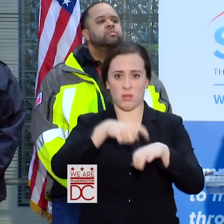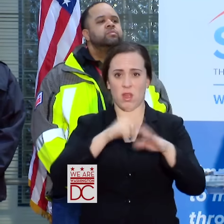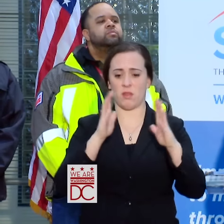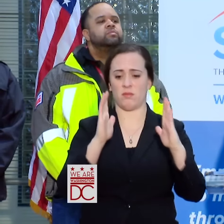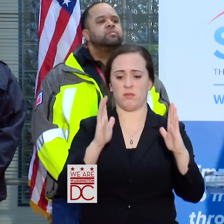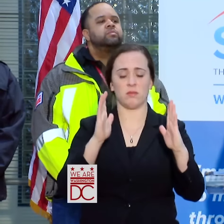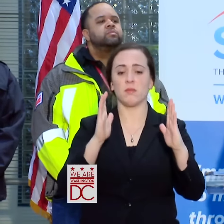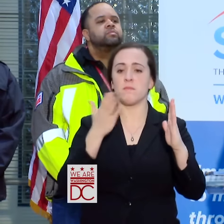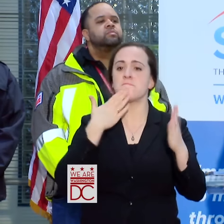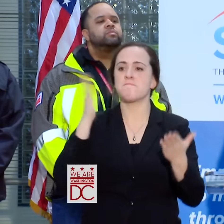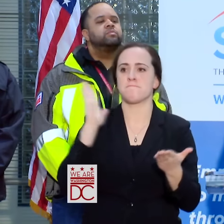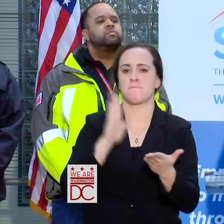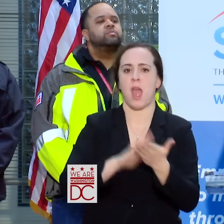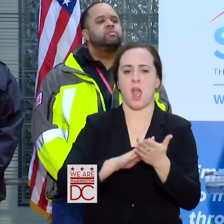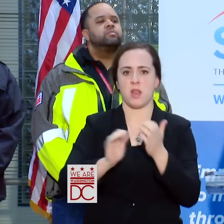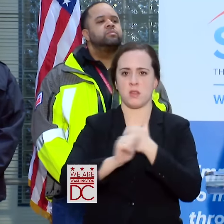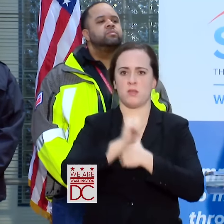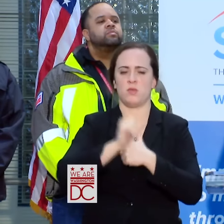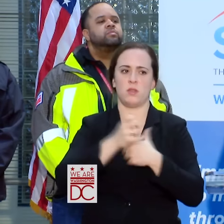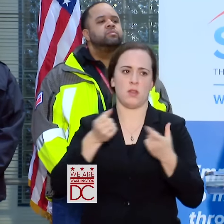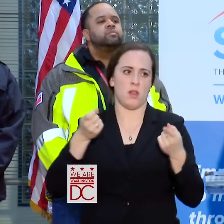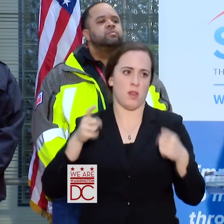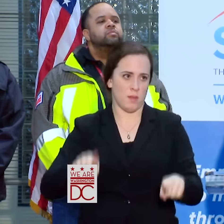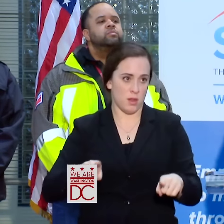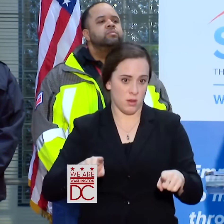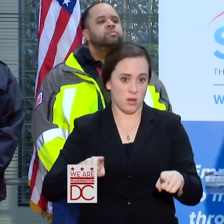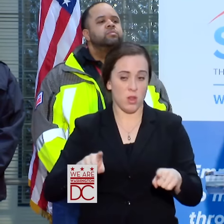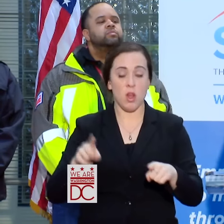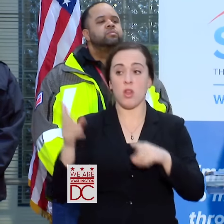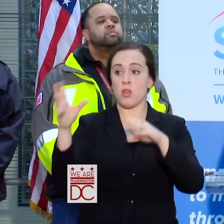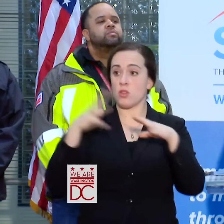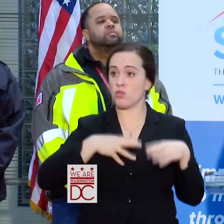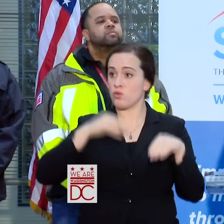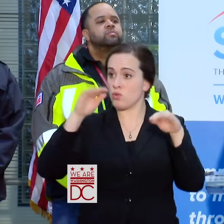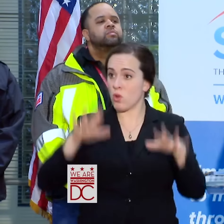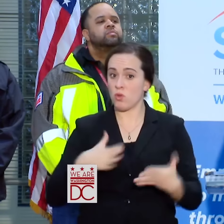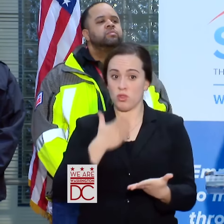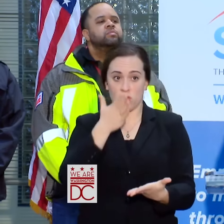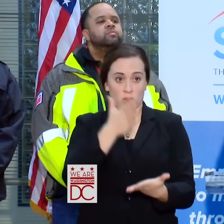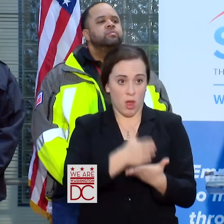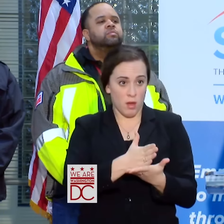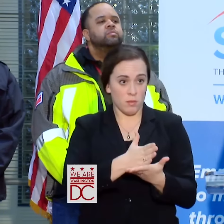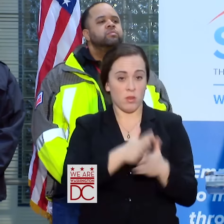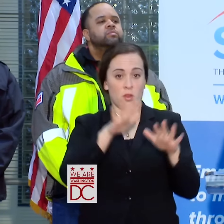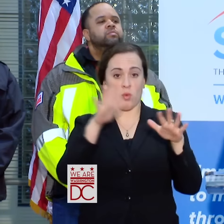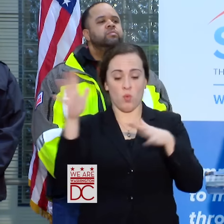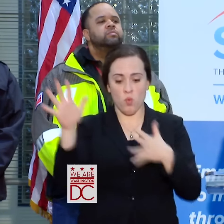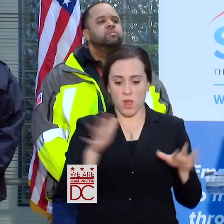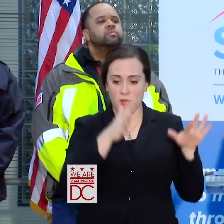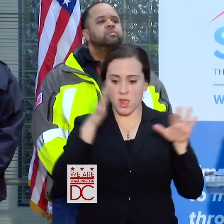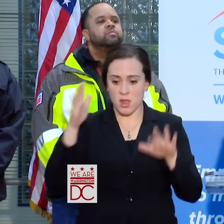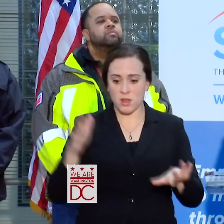ONCE WE GET PAST THIS EMERGENT PHASE, ONCE THE SNOW STOPS AND THE WINDS CALM, THEN WE WILL GET INTO THE RESPONSE PHASE.